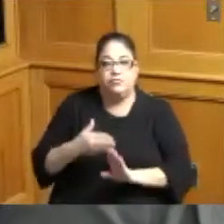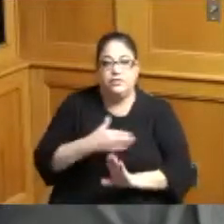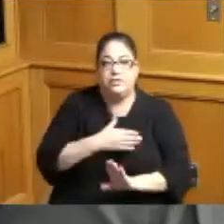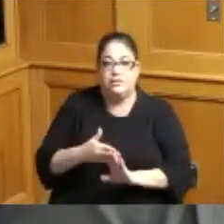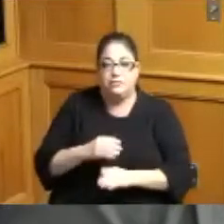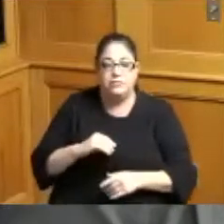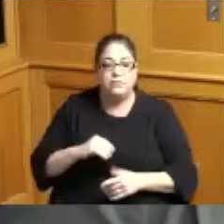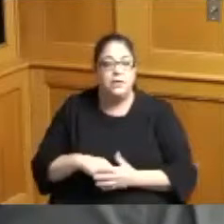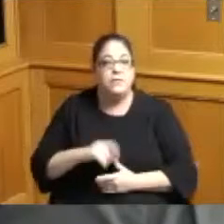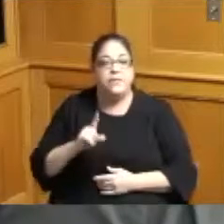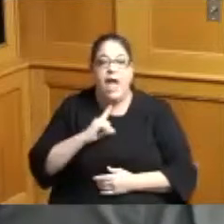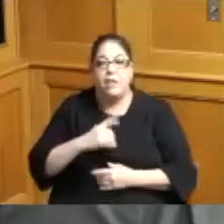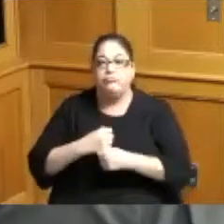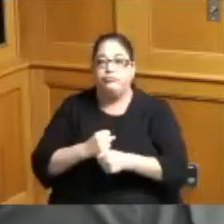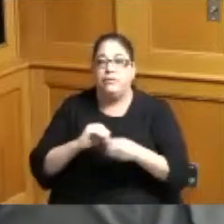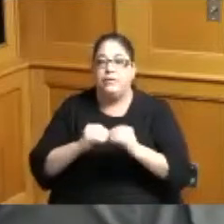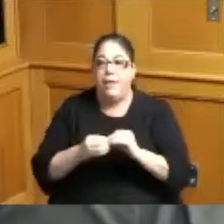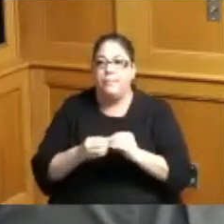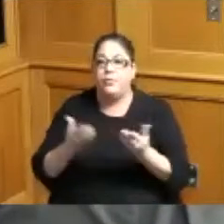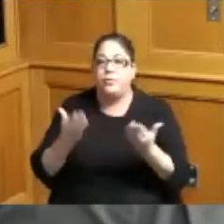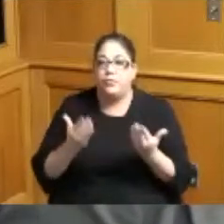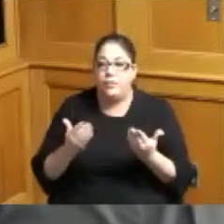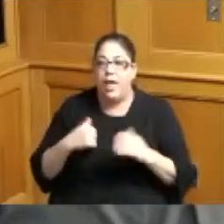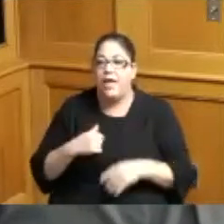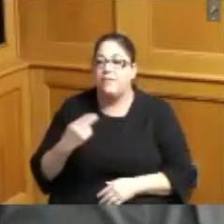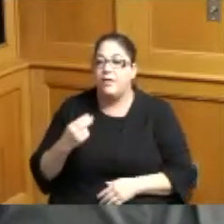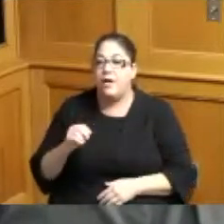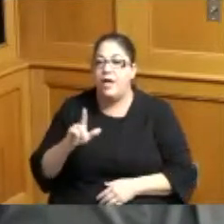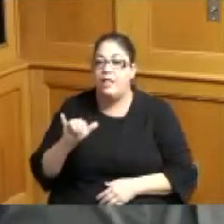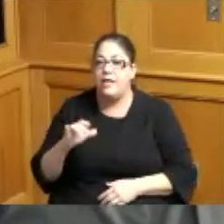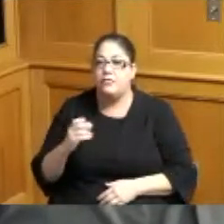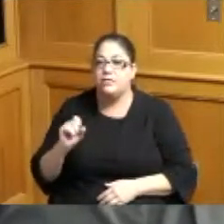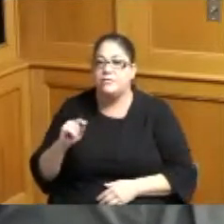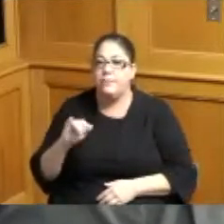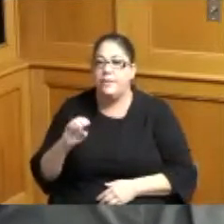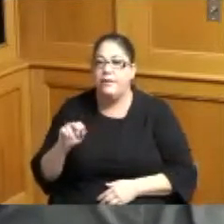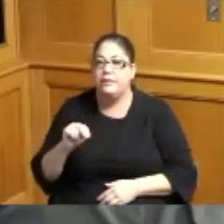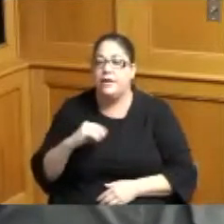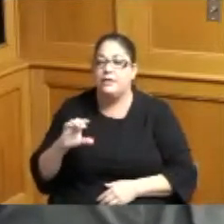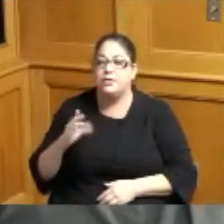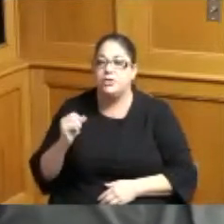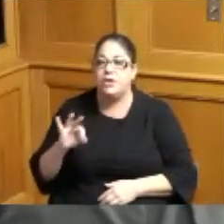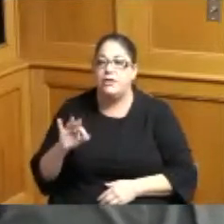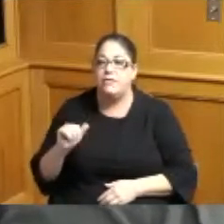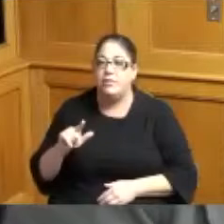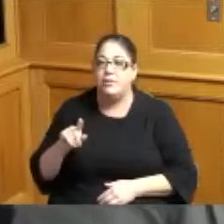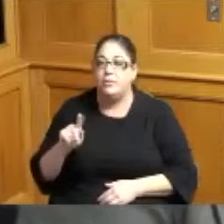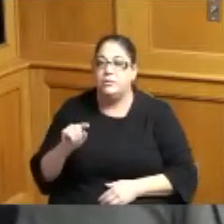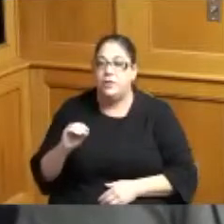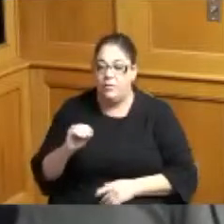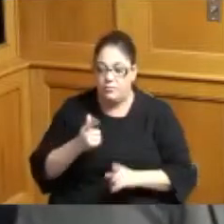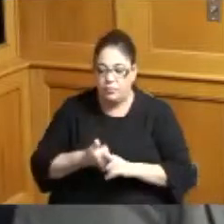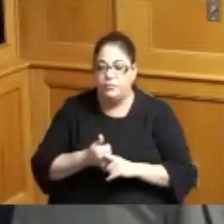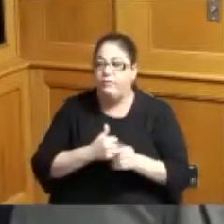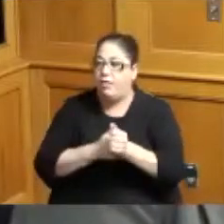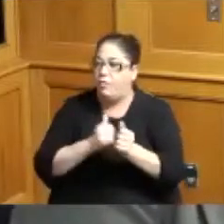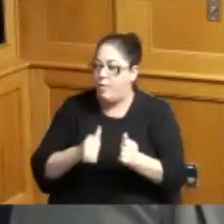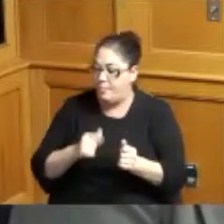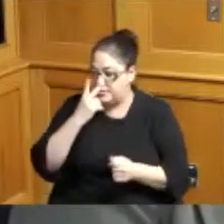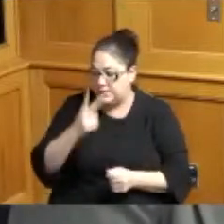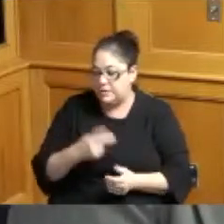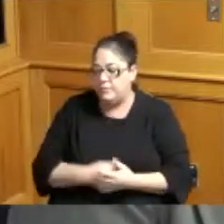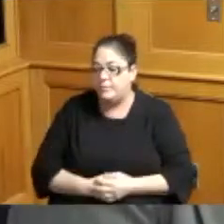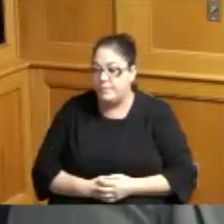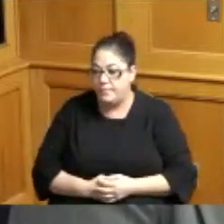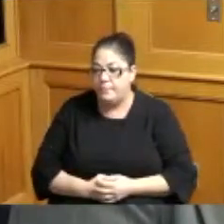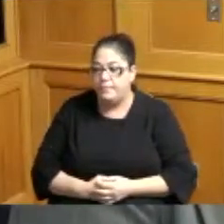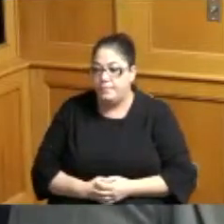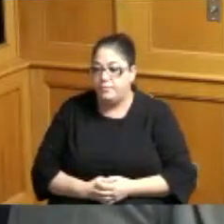all have it but also for Holly and and Jeff our Administrators to follow up and see what we can